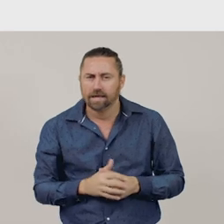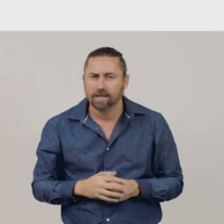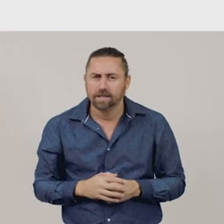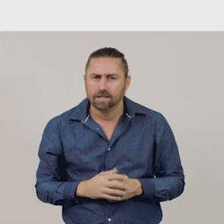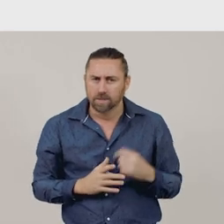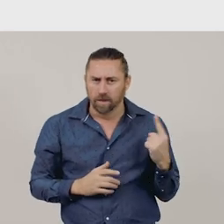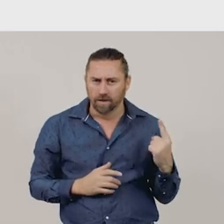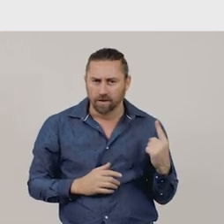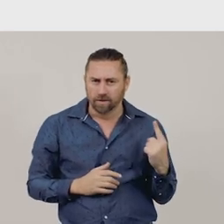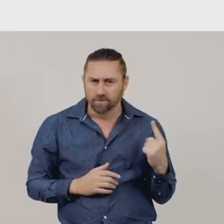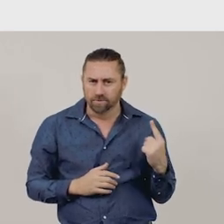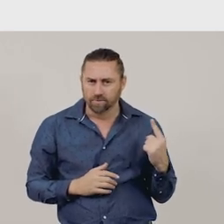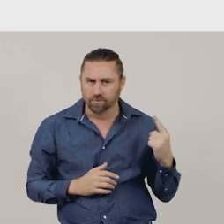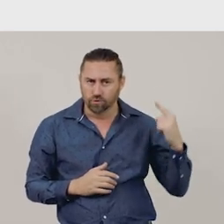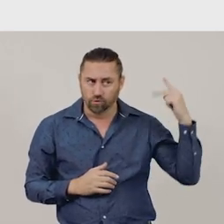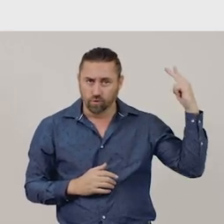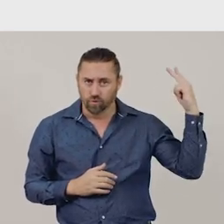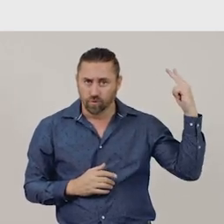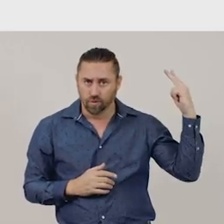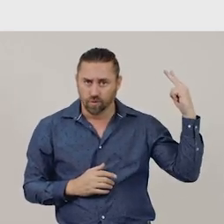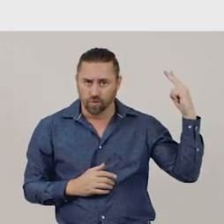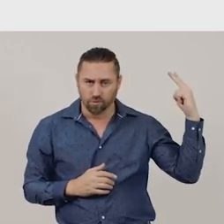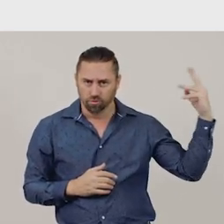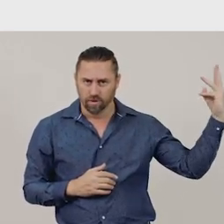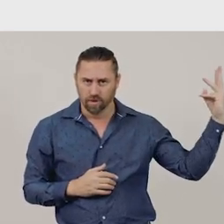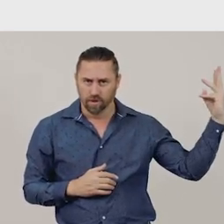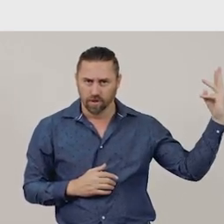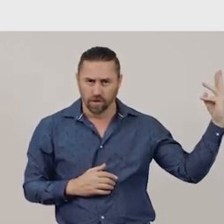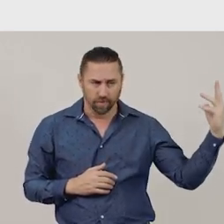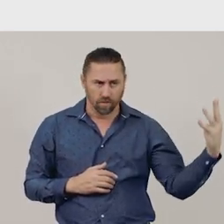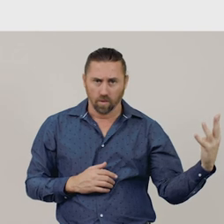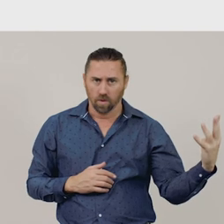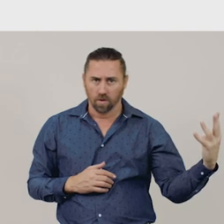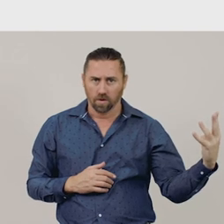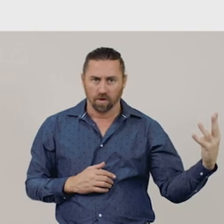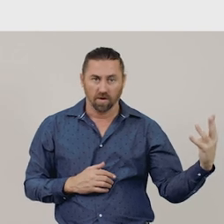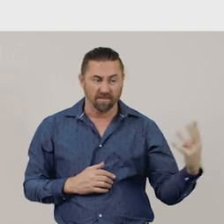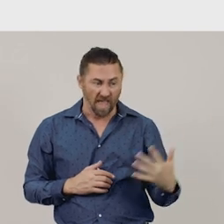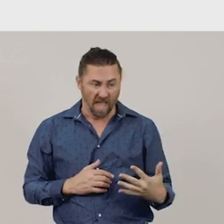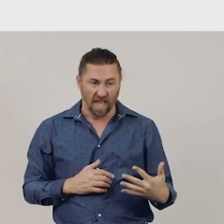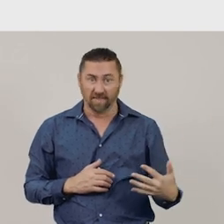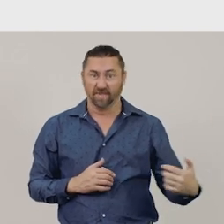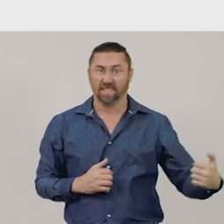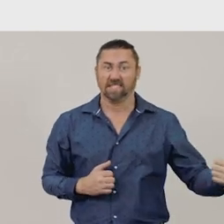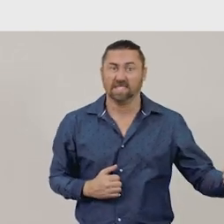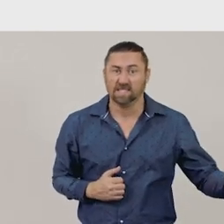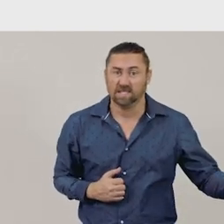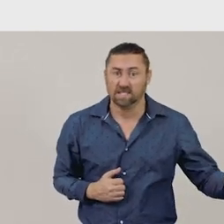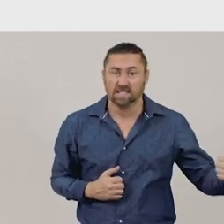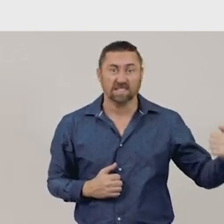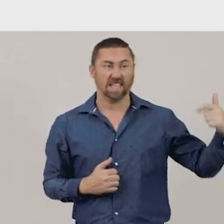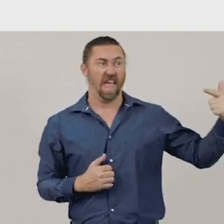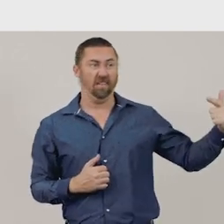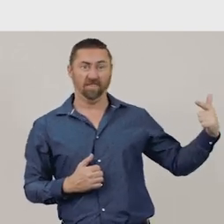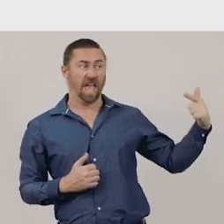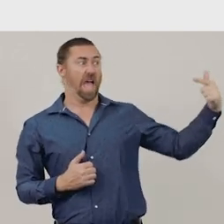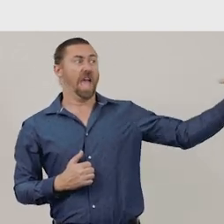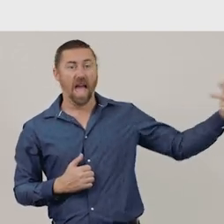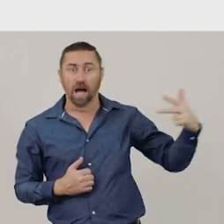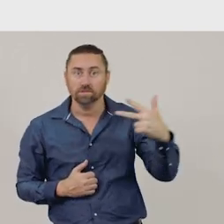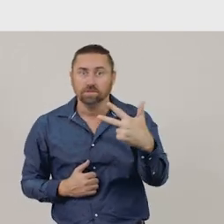One, two, three, four, five, six, seven, eight.